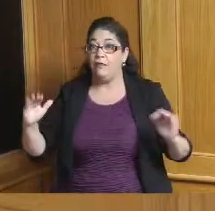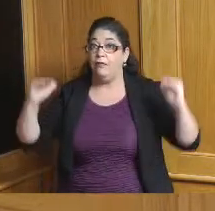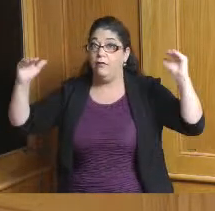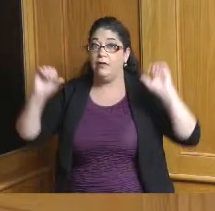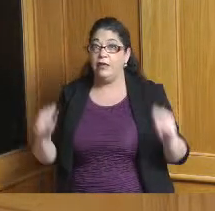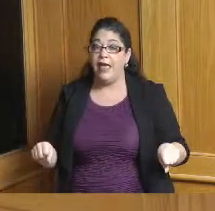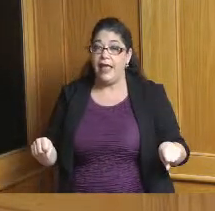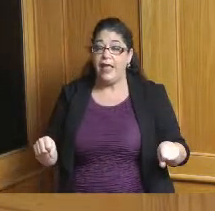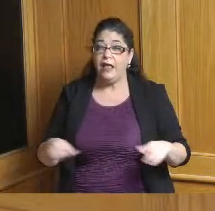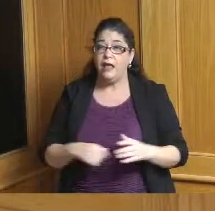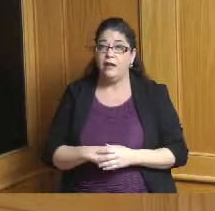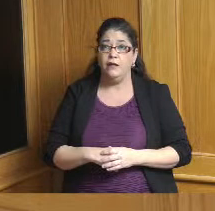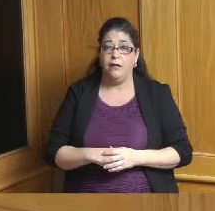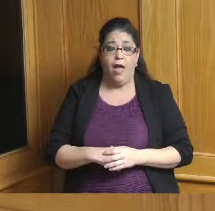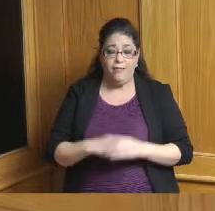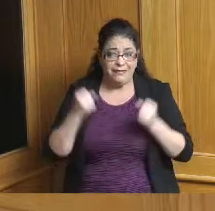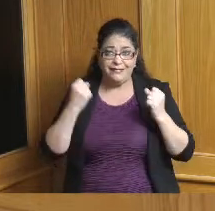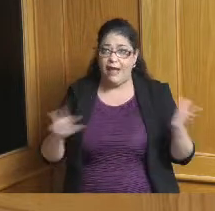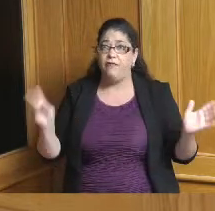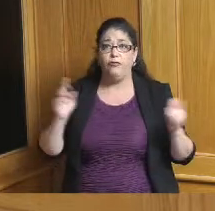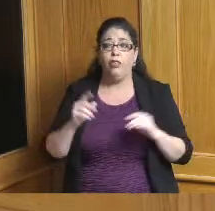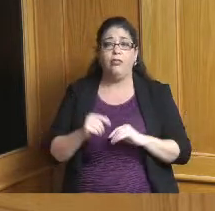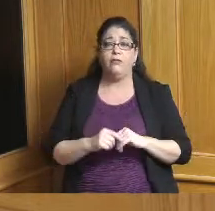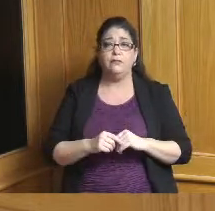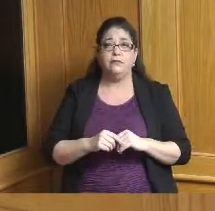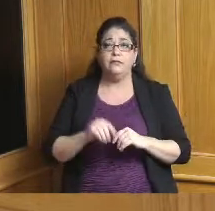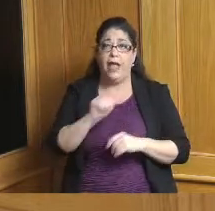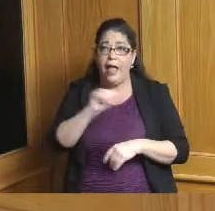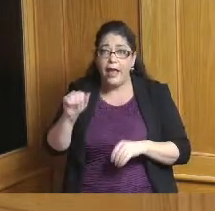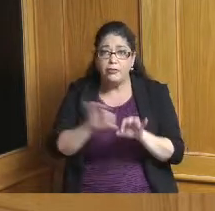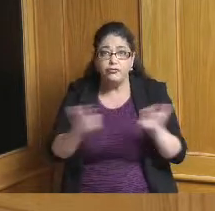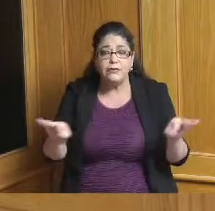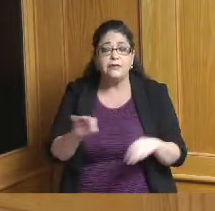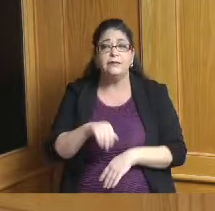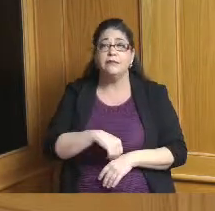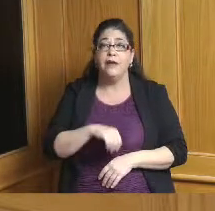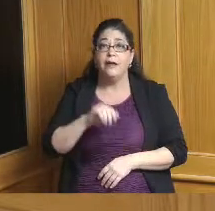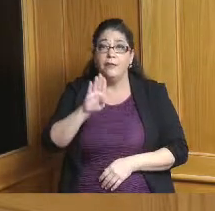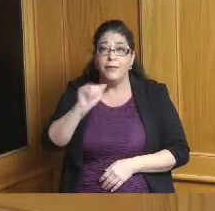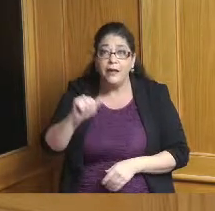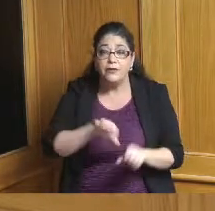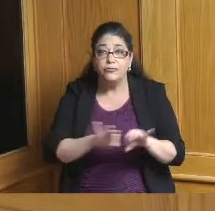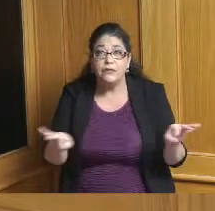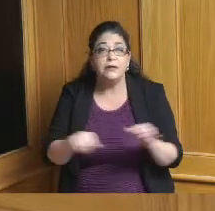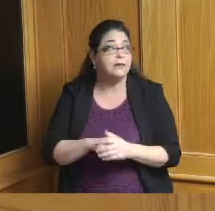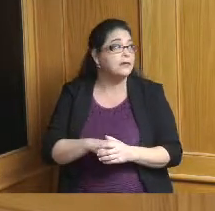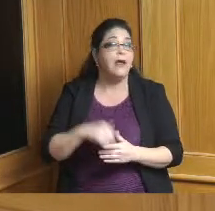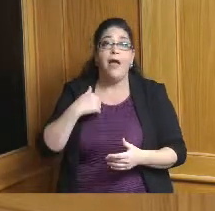the multiple degrees and they got people with doctor degrees you know the PHDs all the way to